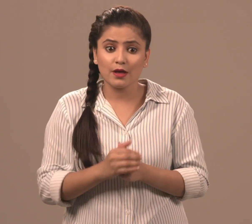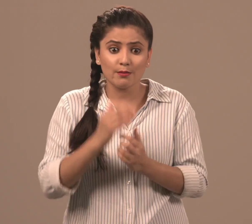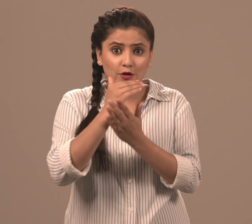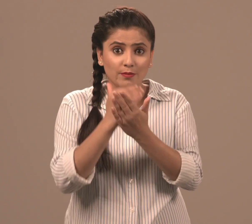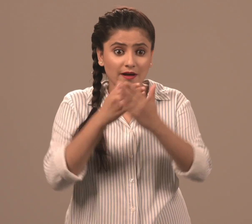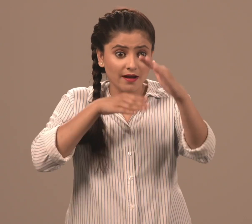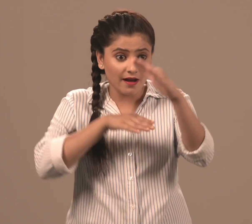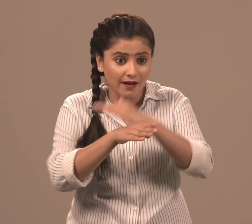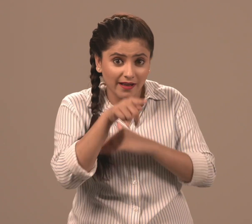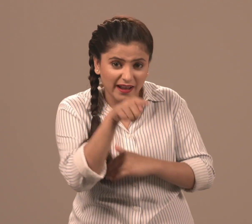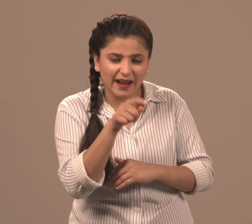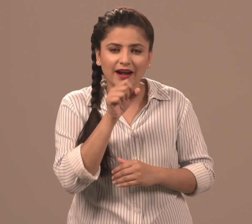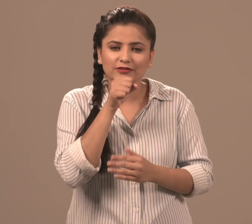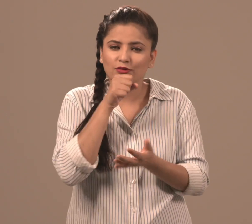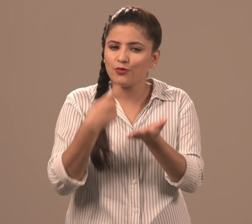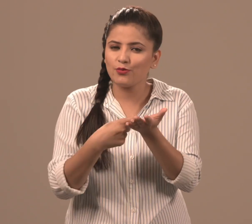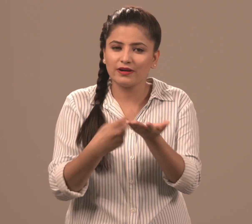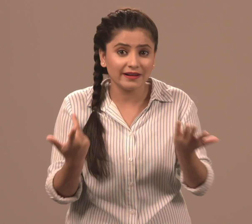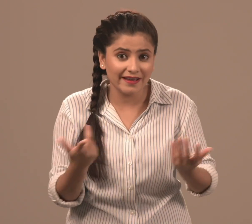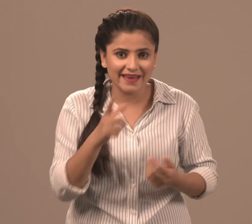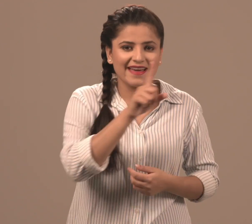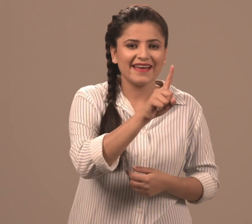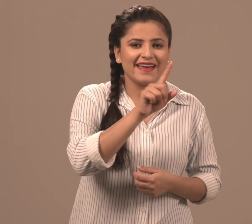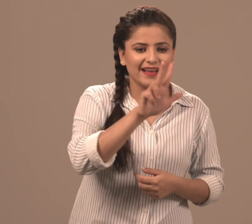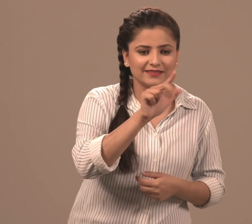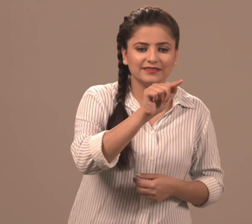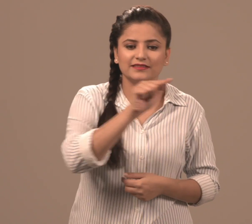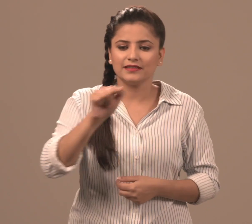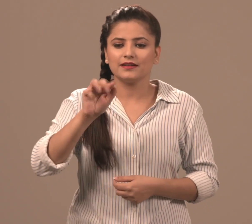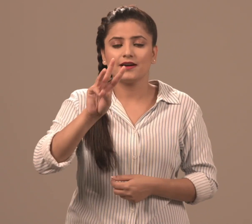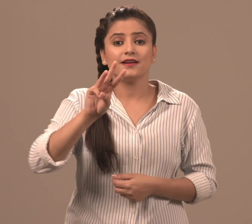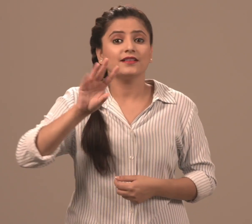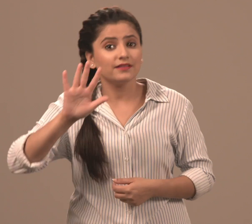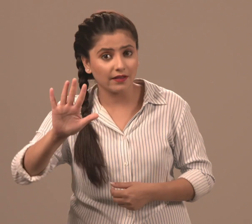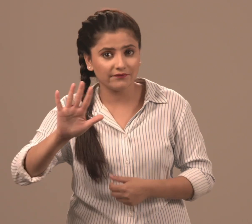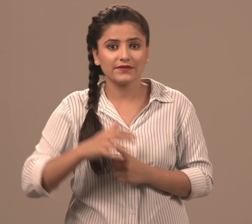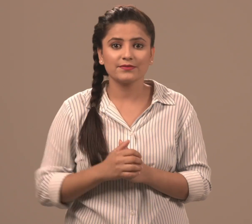The programme is for individuals between 18 to 35 years of age.